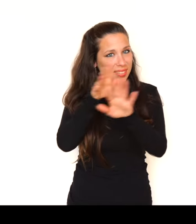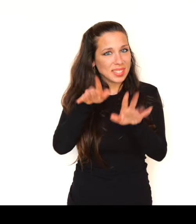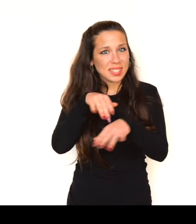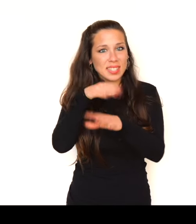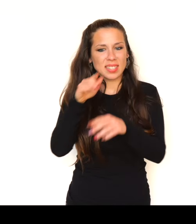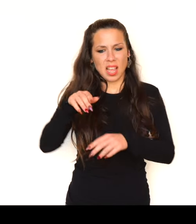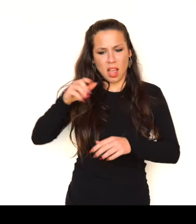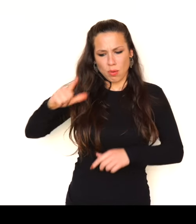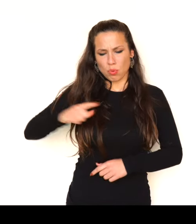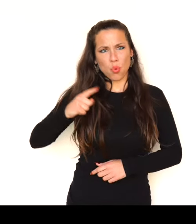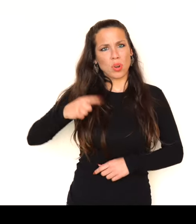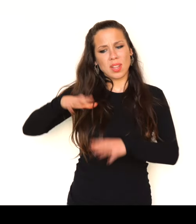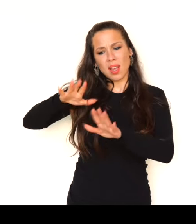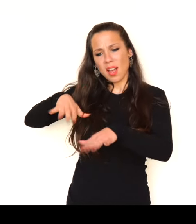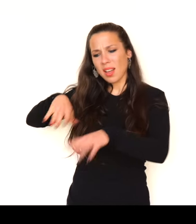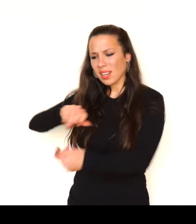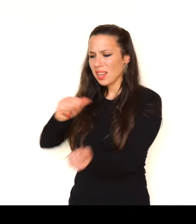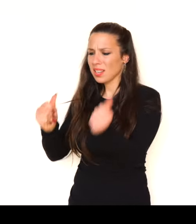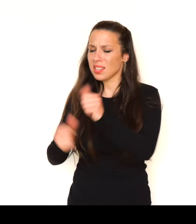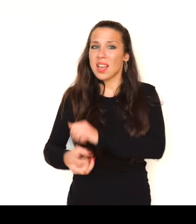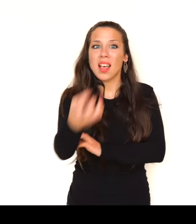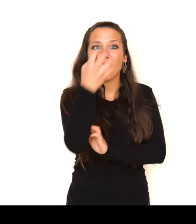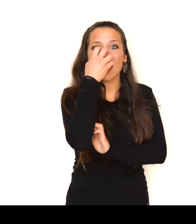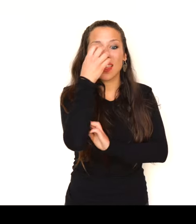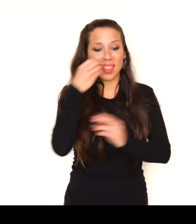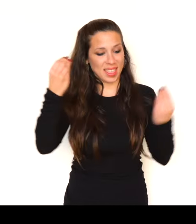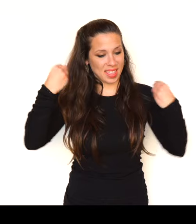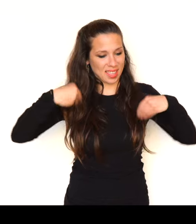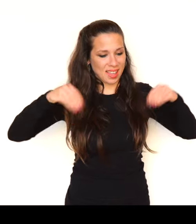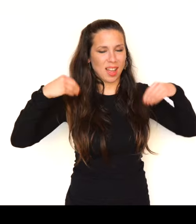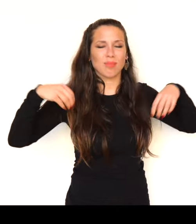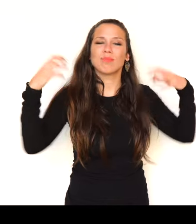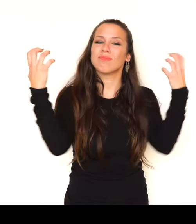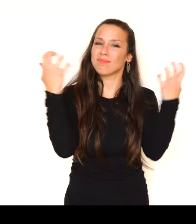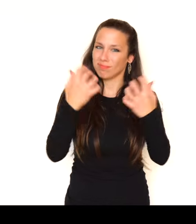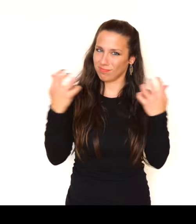From soldiers I would make clowns